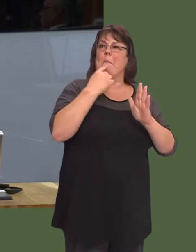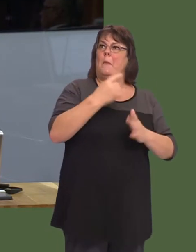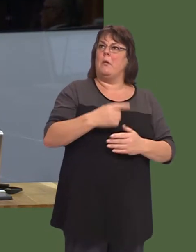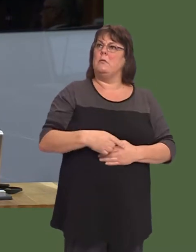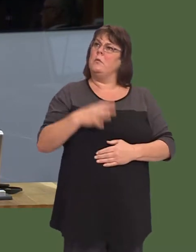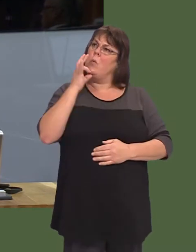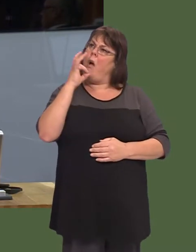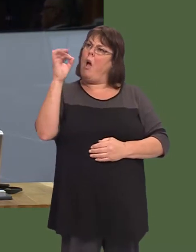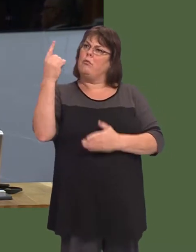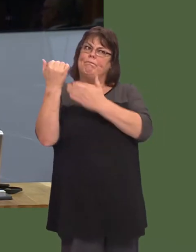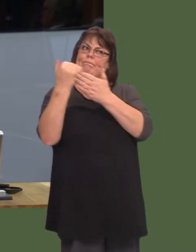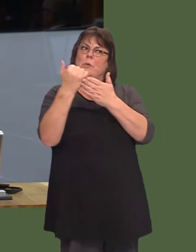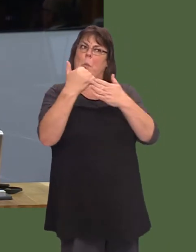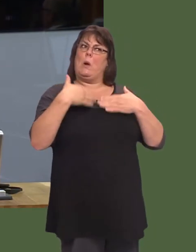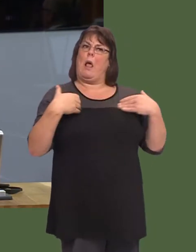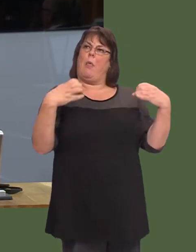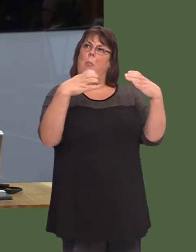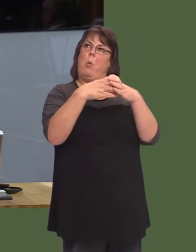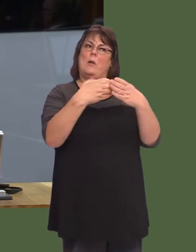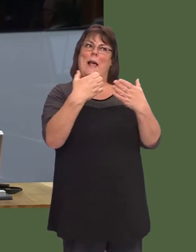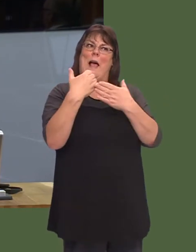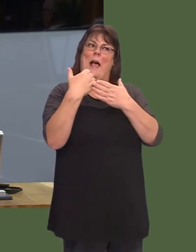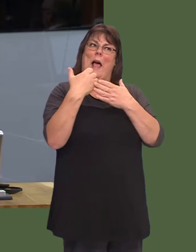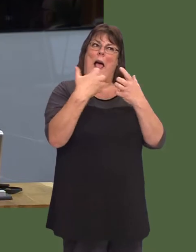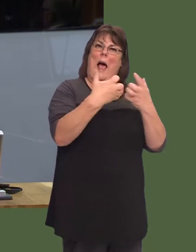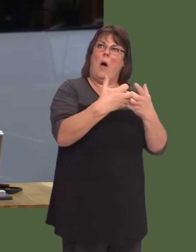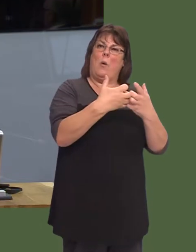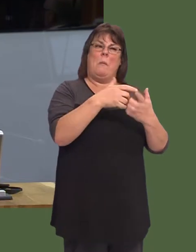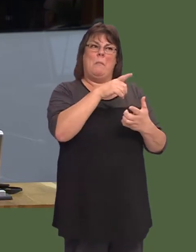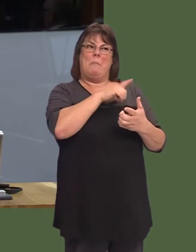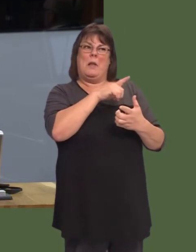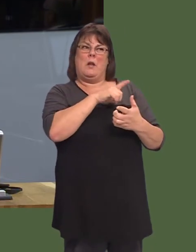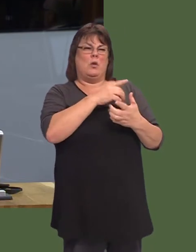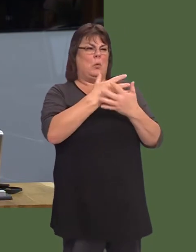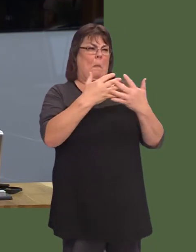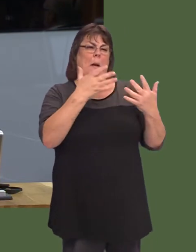what help is your Government giving to health boards to address the spiralling numbers that